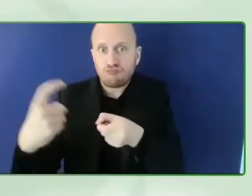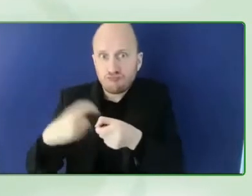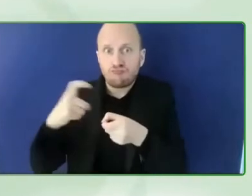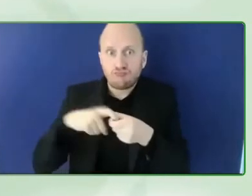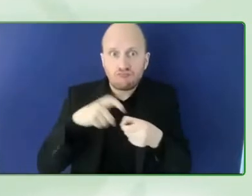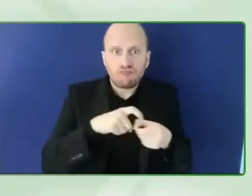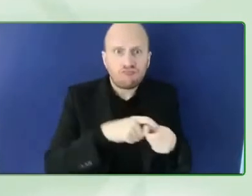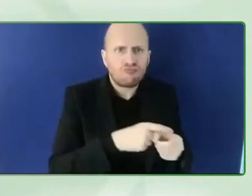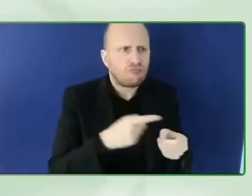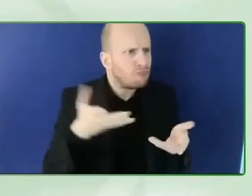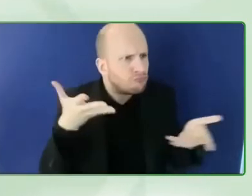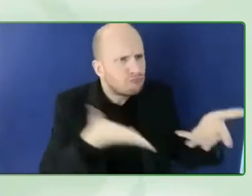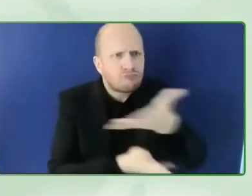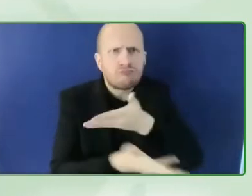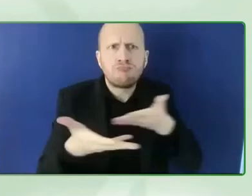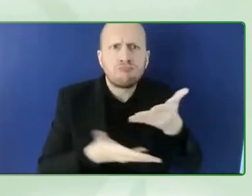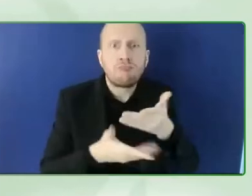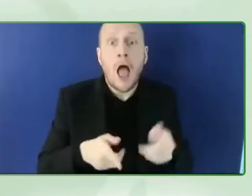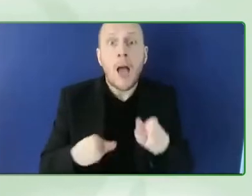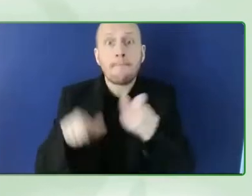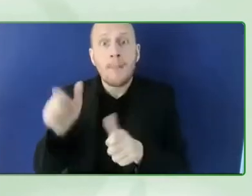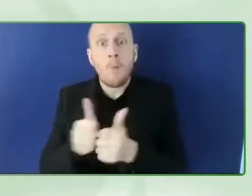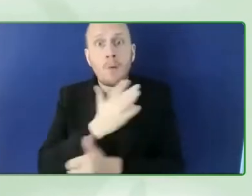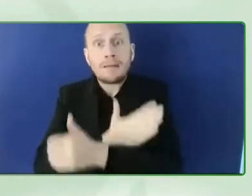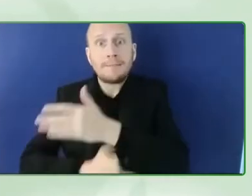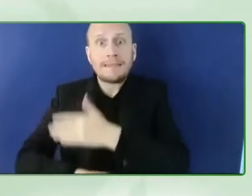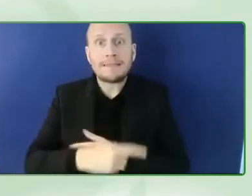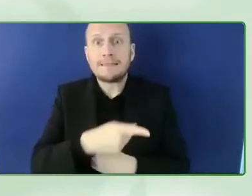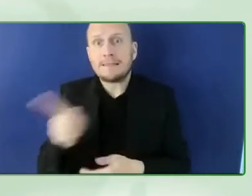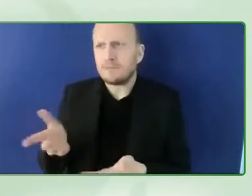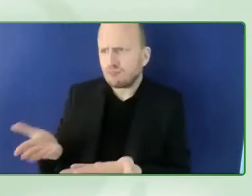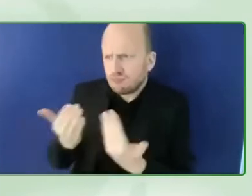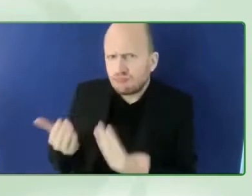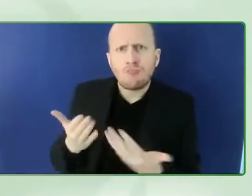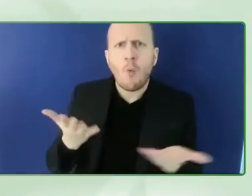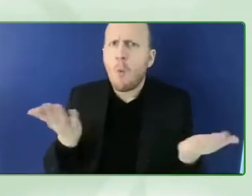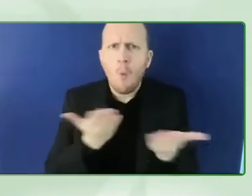are committed to the idea of disabilities and inclusion but what do they need to do